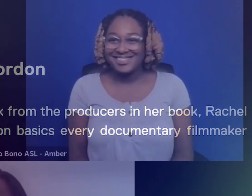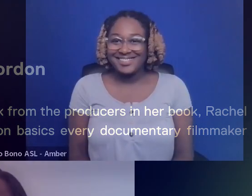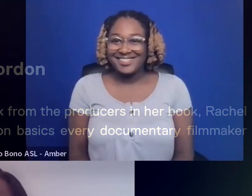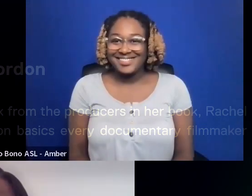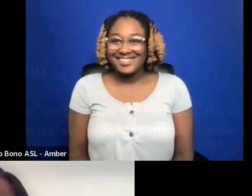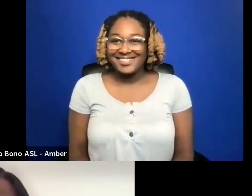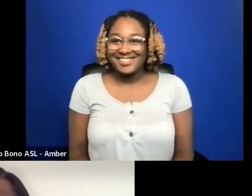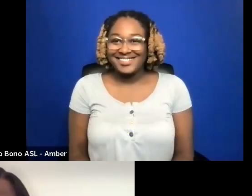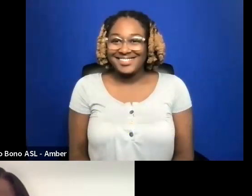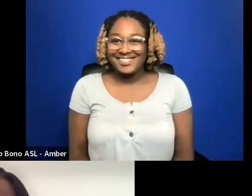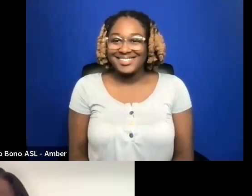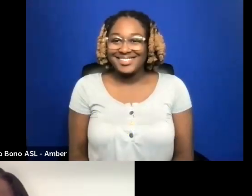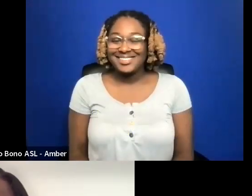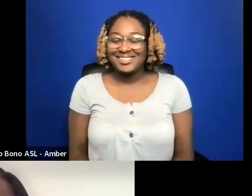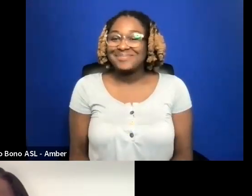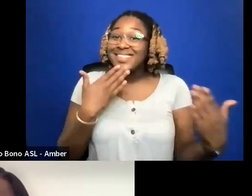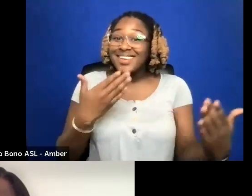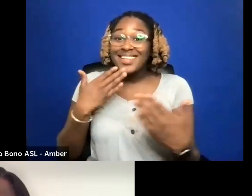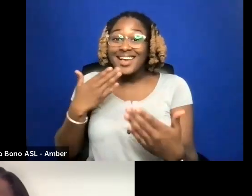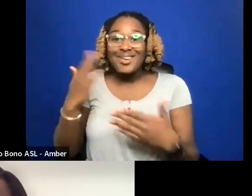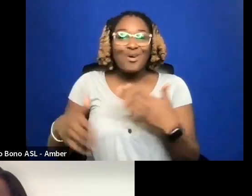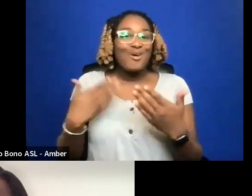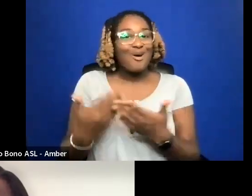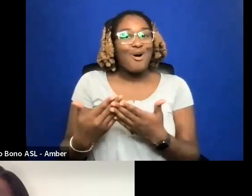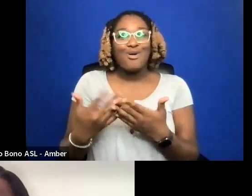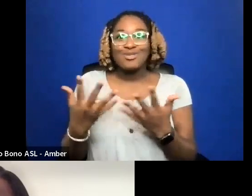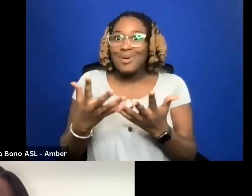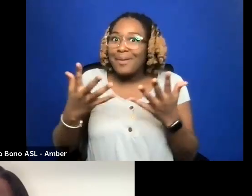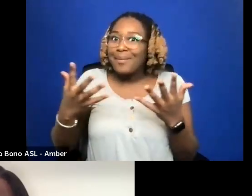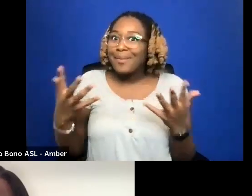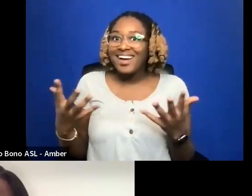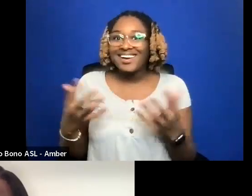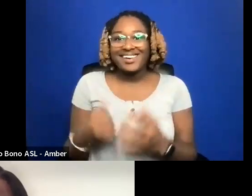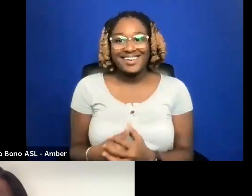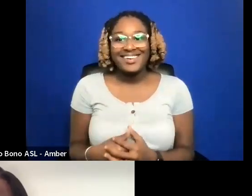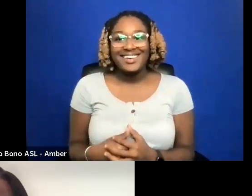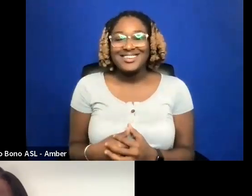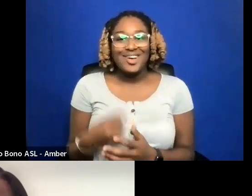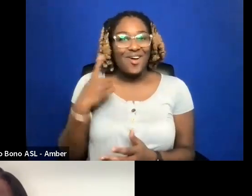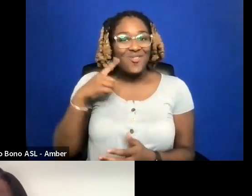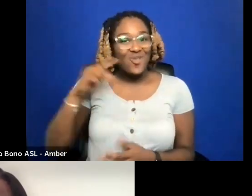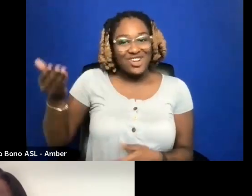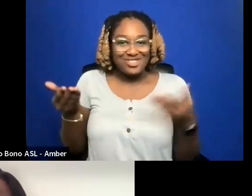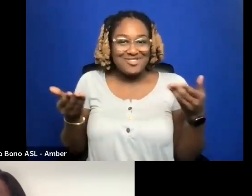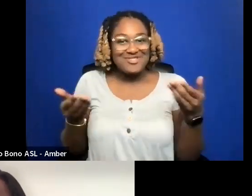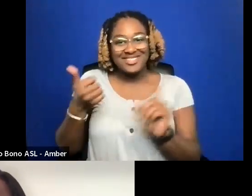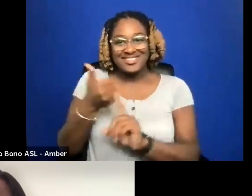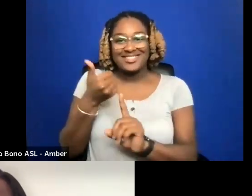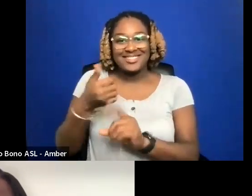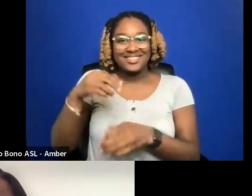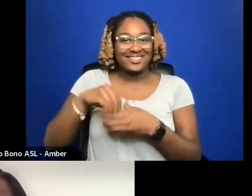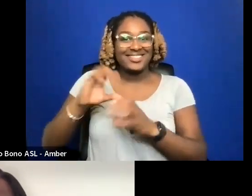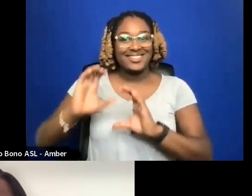THANK YOU ALL SO MUCH FOR INTRODUCING YOURSELVES IN THE CHAT AND WELCOME, WELCOME.